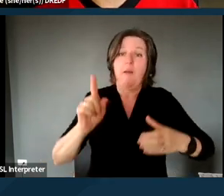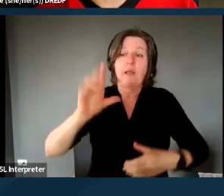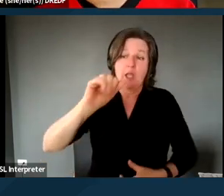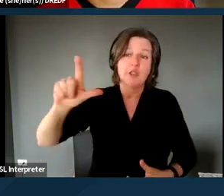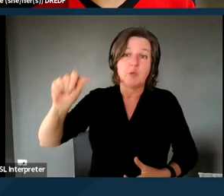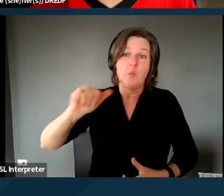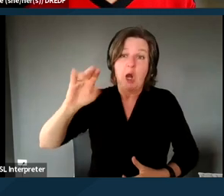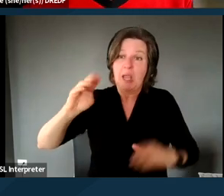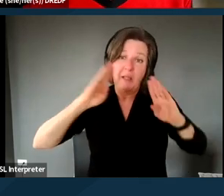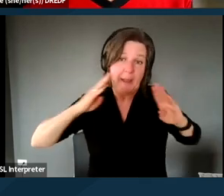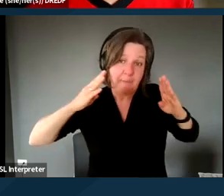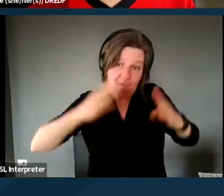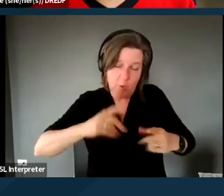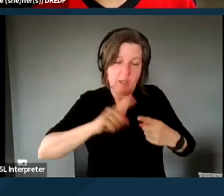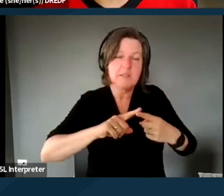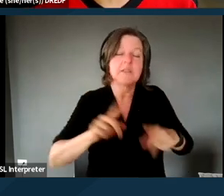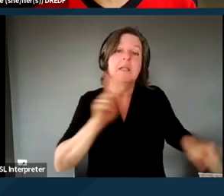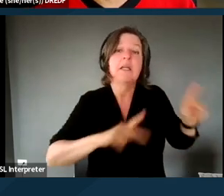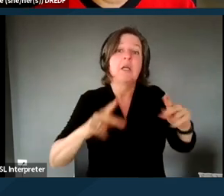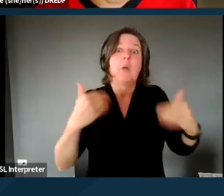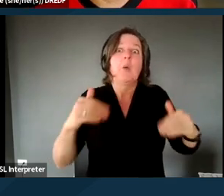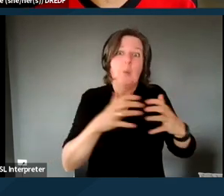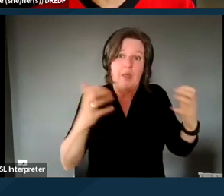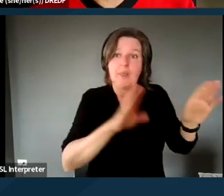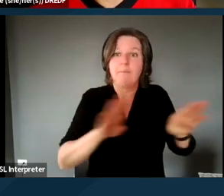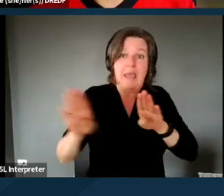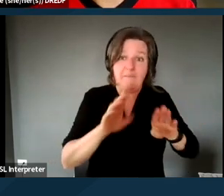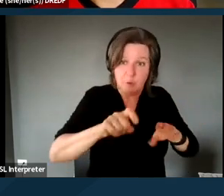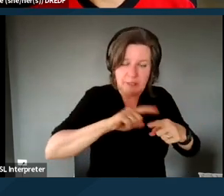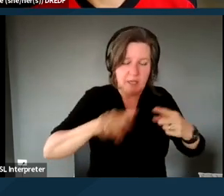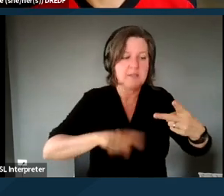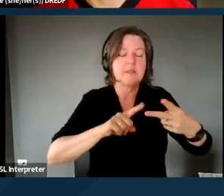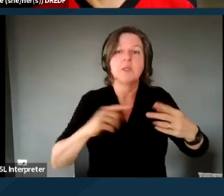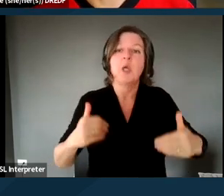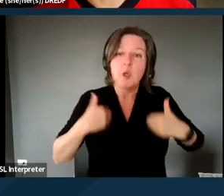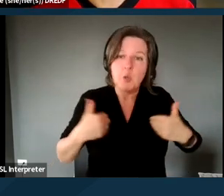people with significant behavioral needs, youth and foster care, people experiencing homelessness